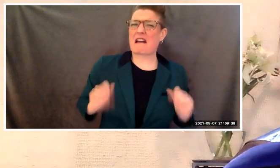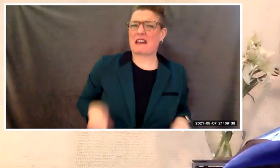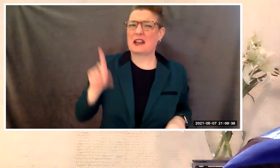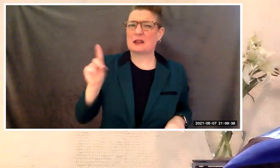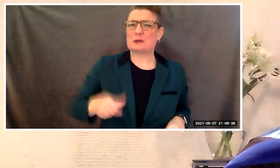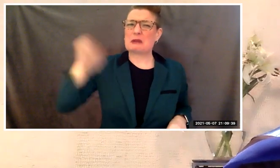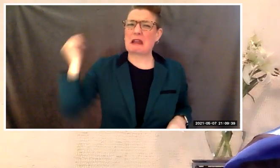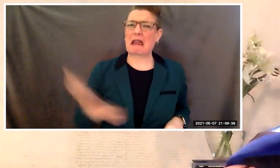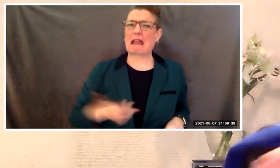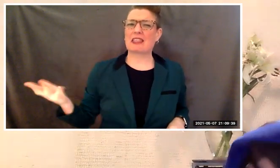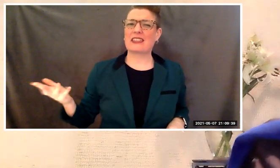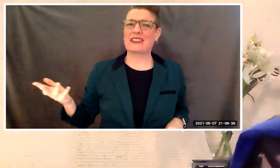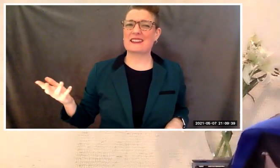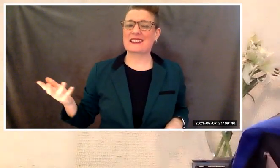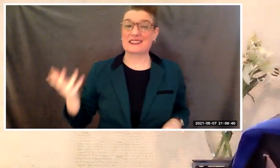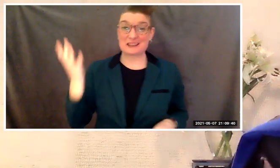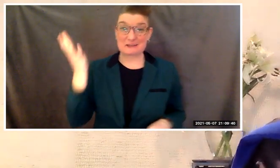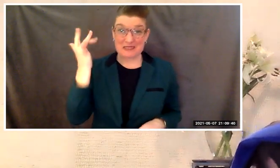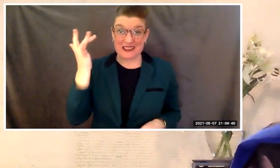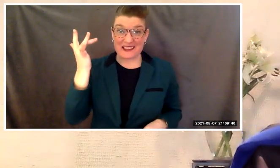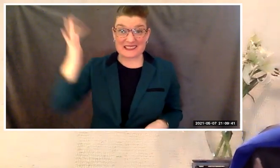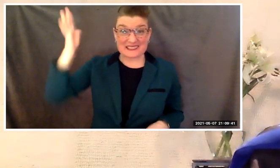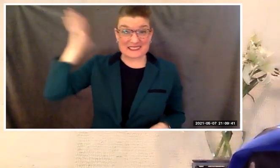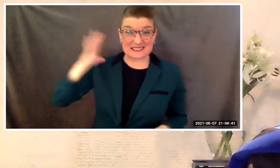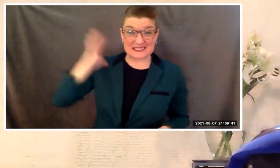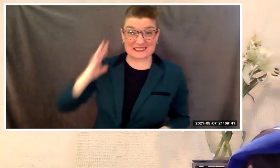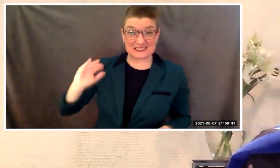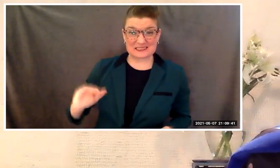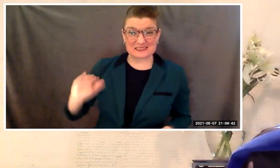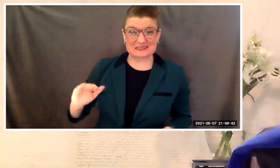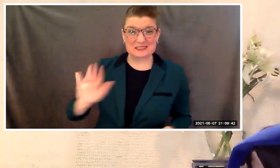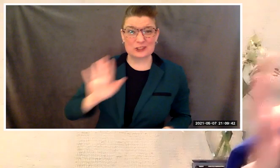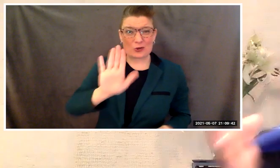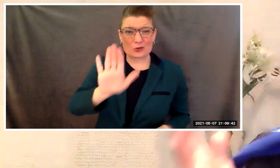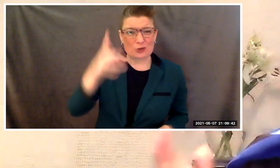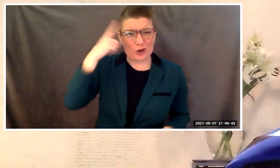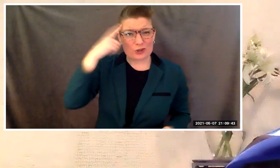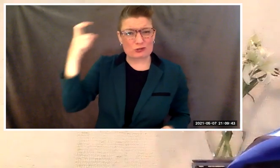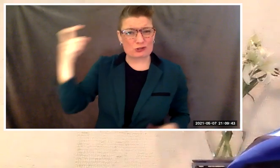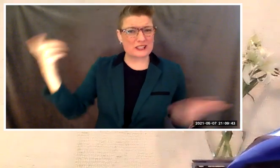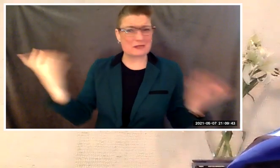because then your dream was limitless.